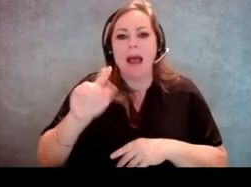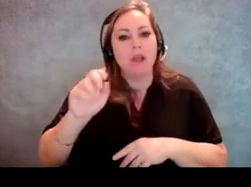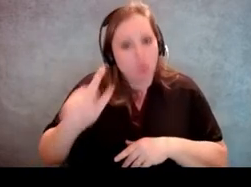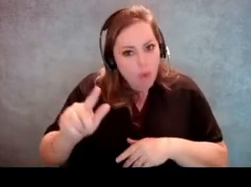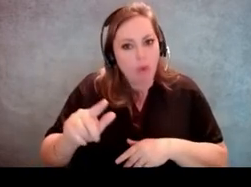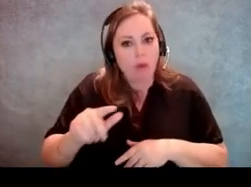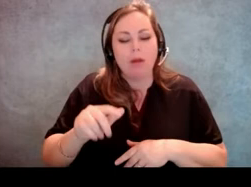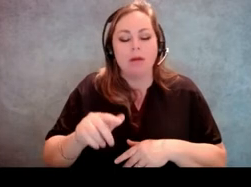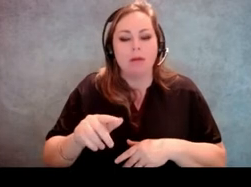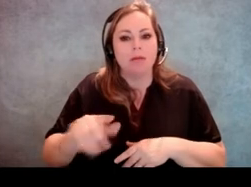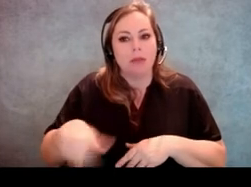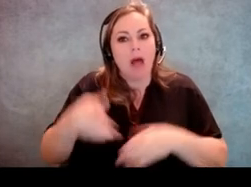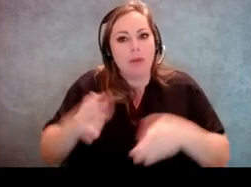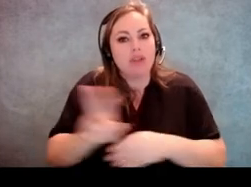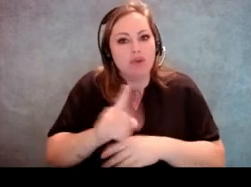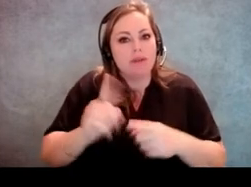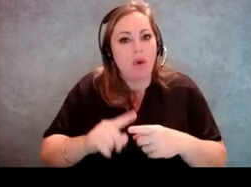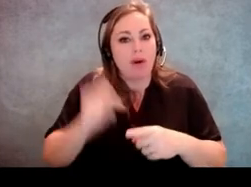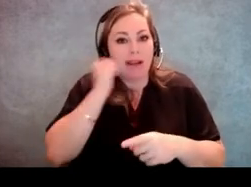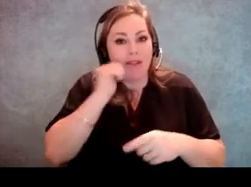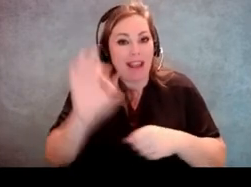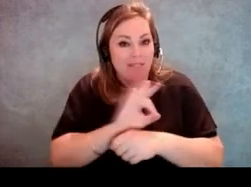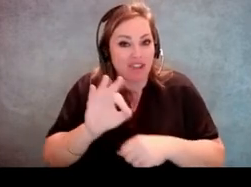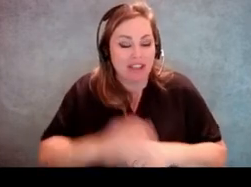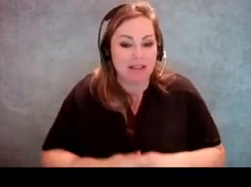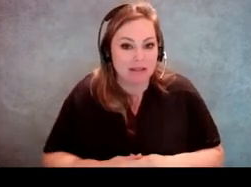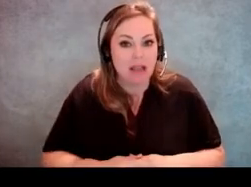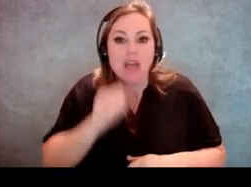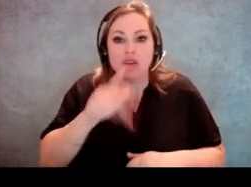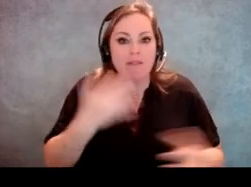to function their day to day life. Don't be distracted by the animal,